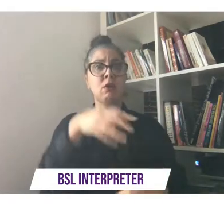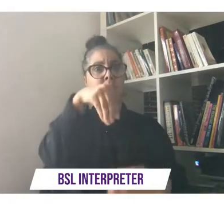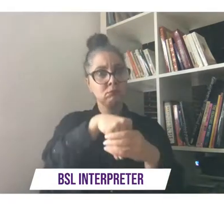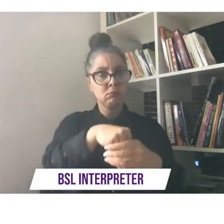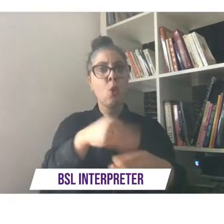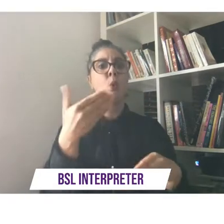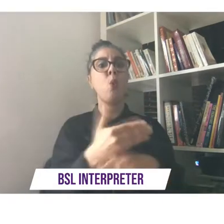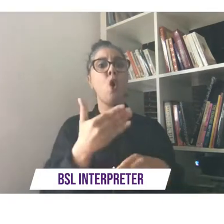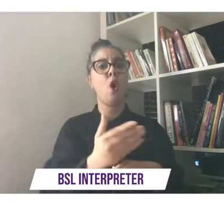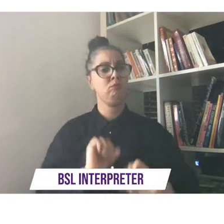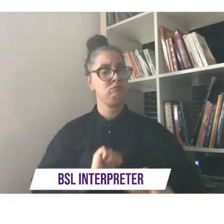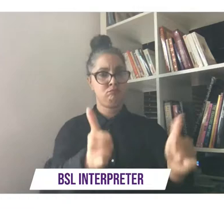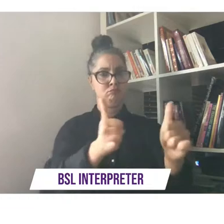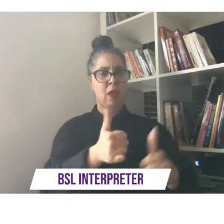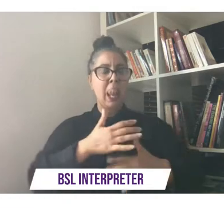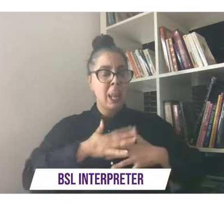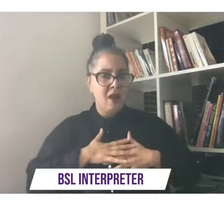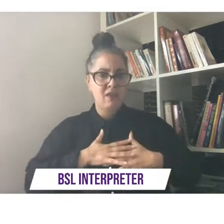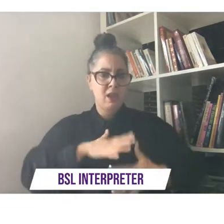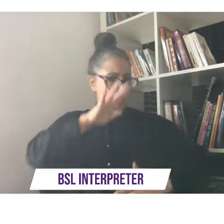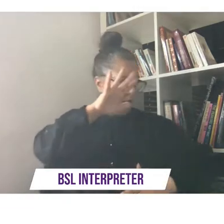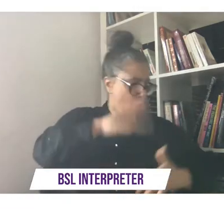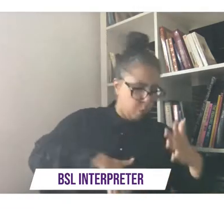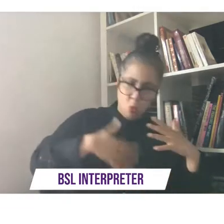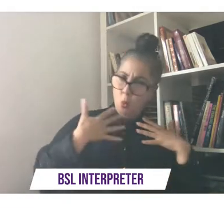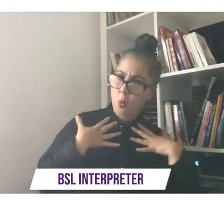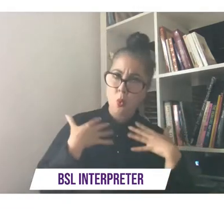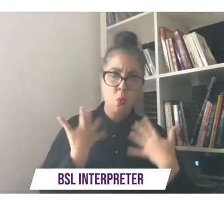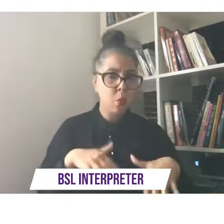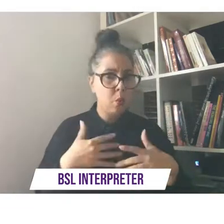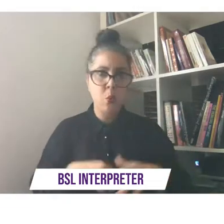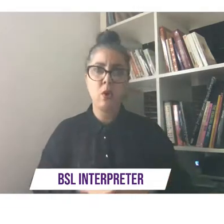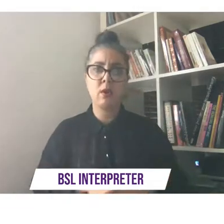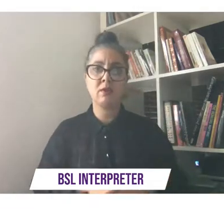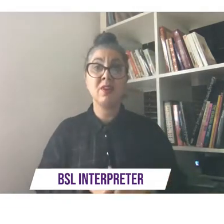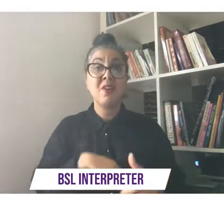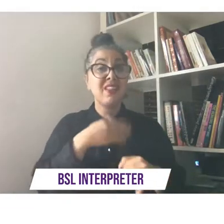and i love it and it enriches everything i do in my life and for the last 11 years i've